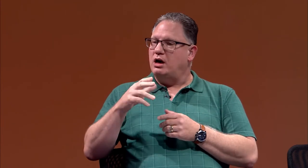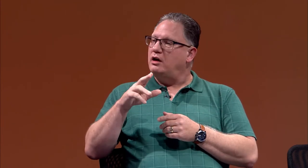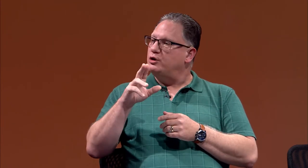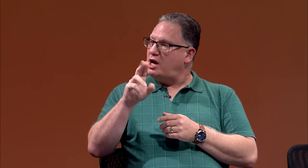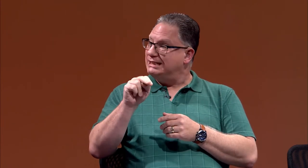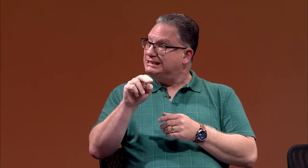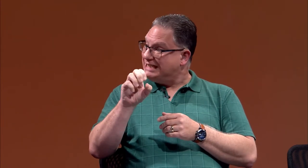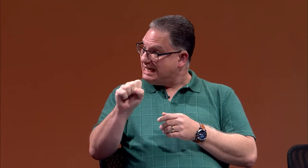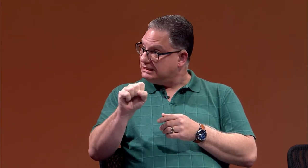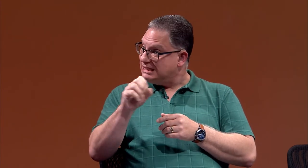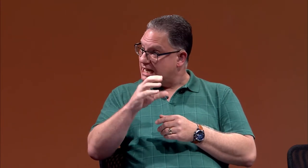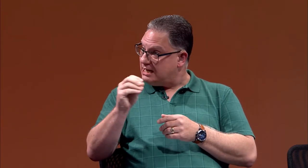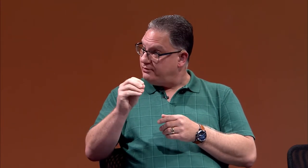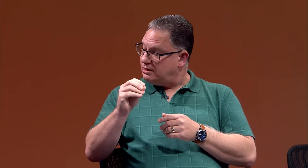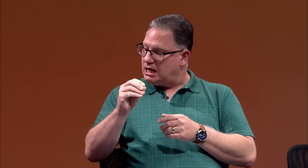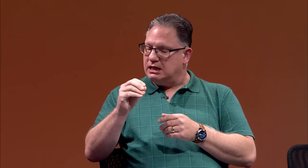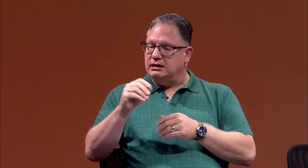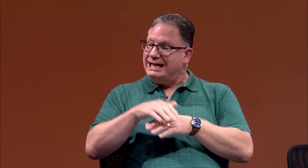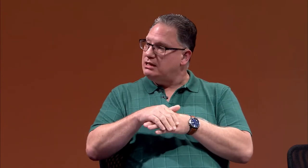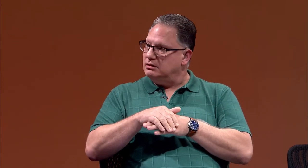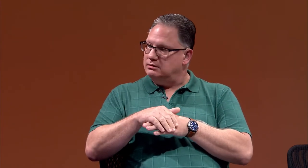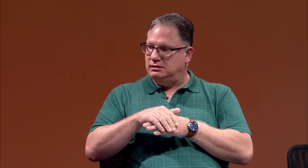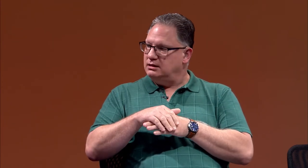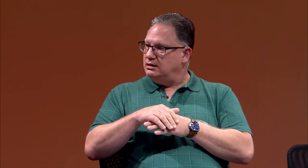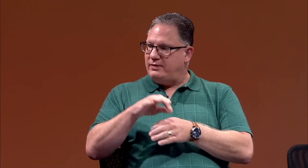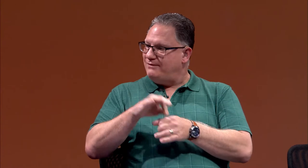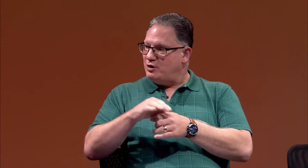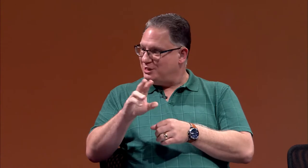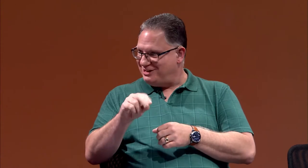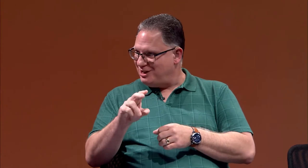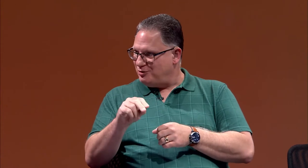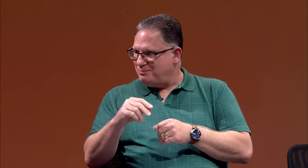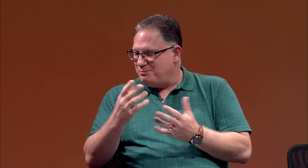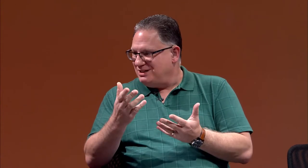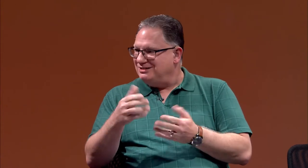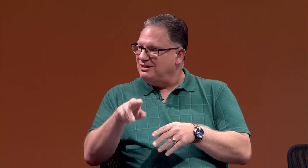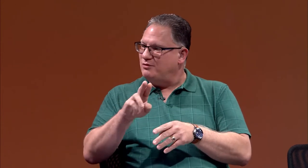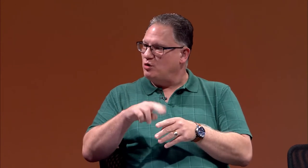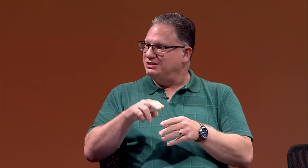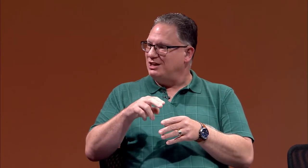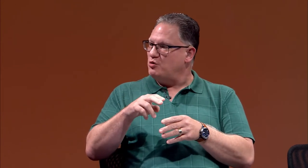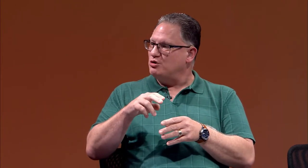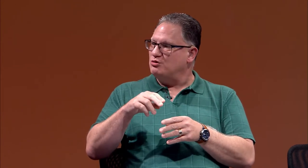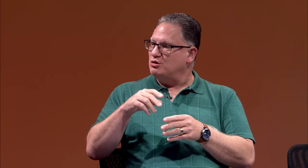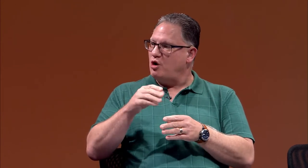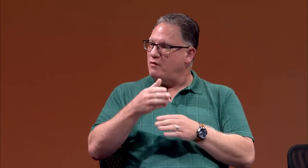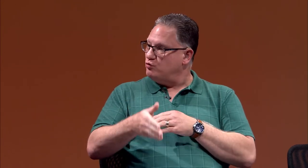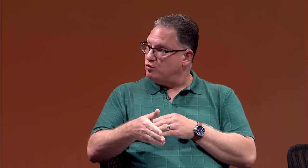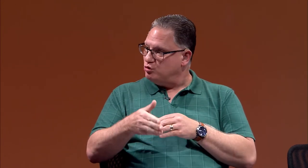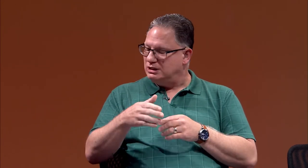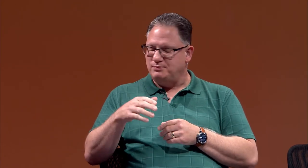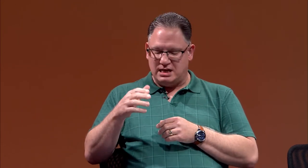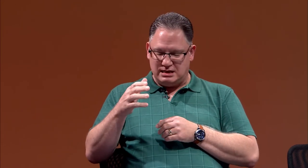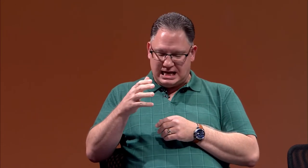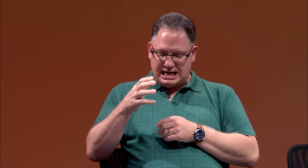Well, the United States and England, they voted no, but of course, they were overruled.